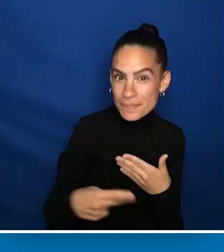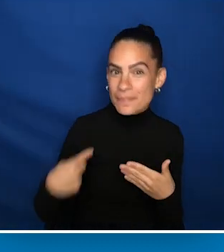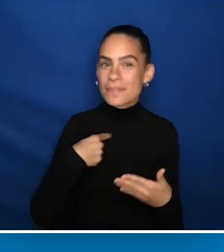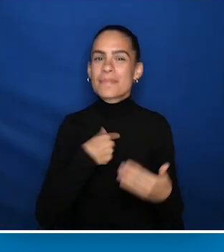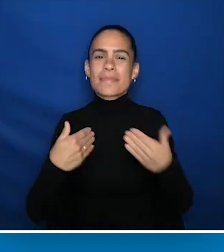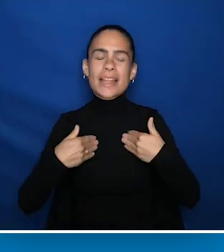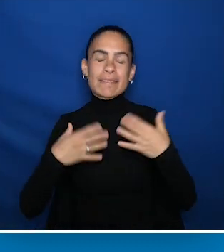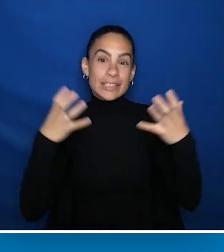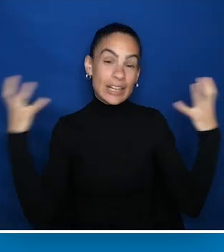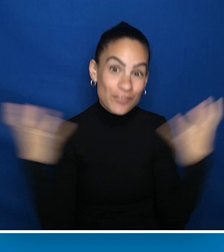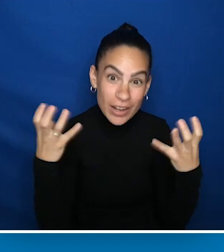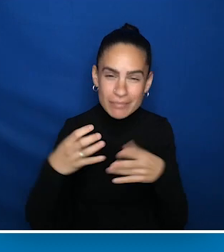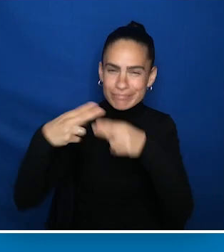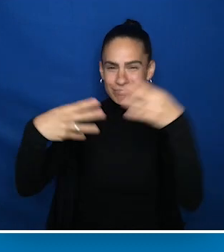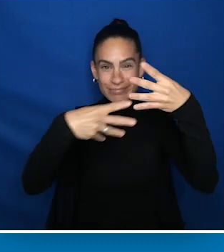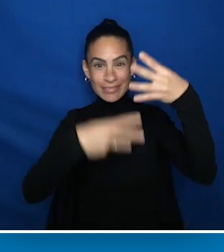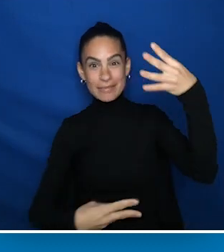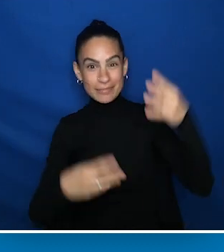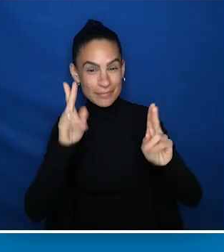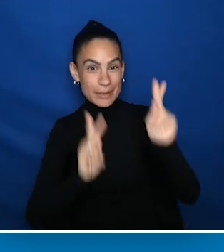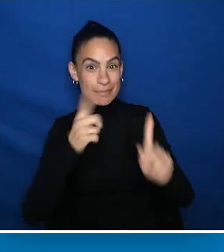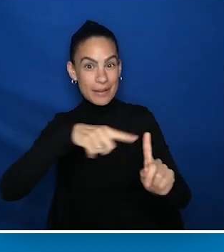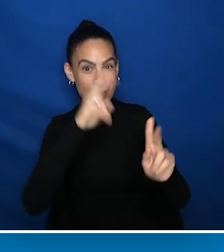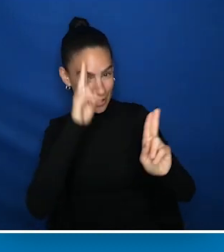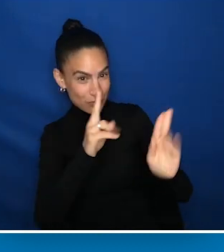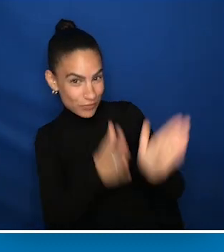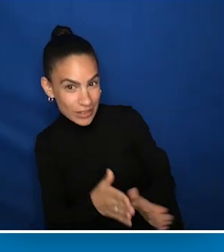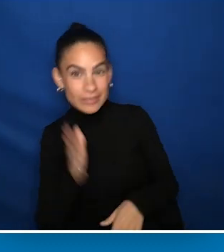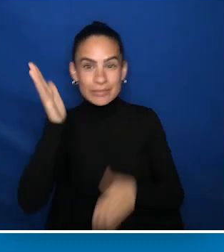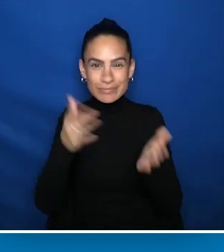We have an incredible lineup of honorees and speakers to recognize this evening.